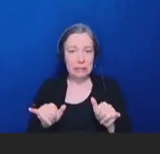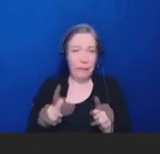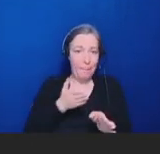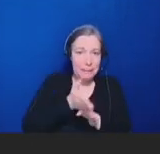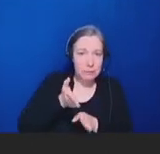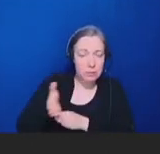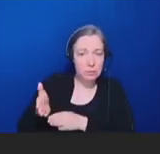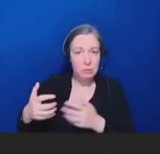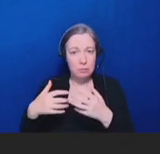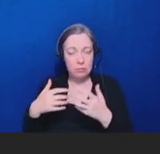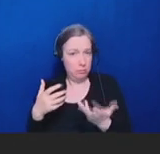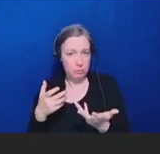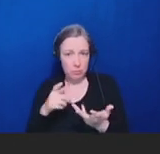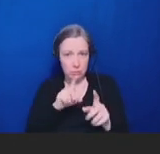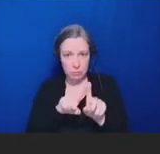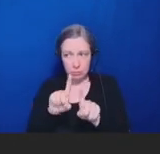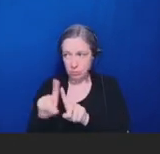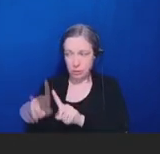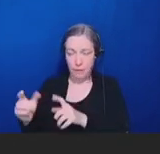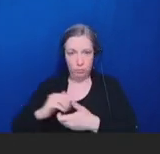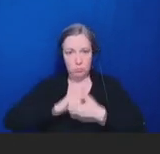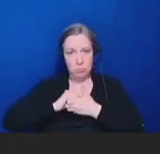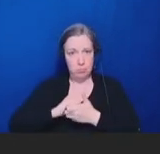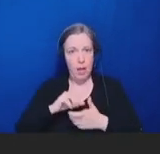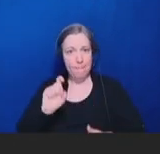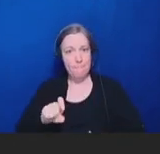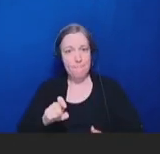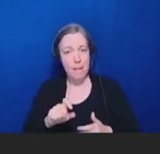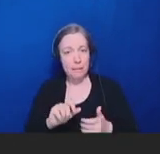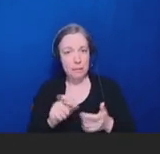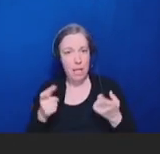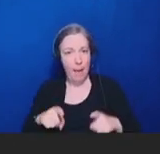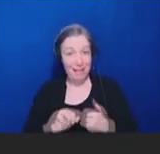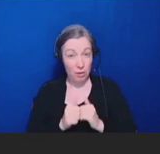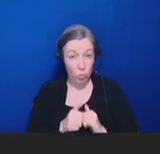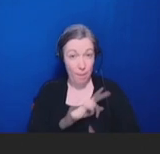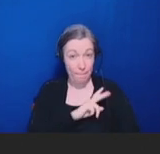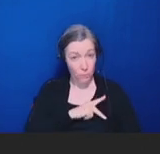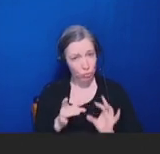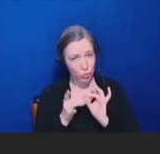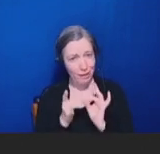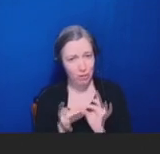It must come by the personal connections, networks, and affiliations that are the strengths